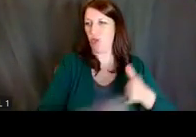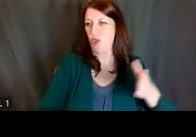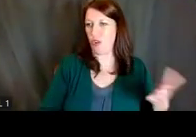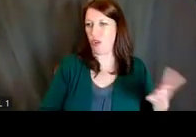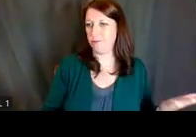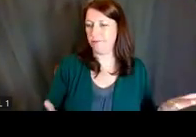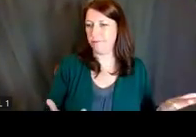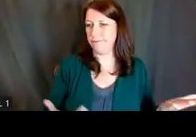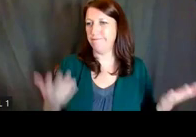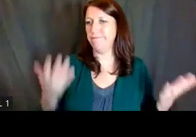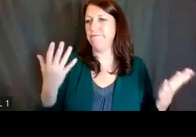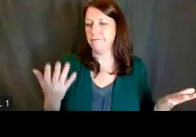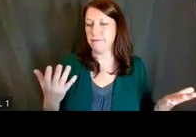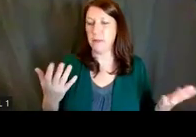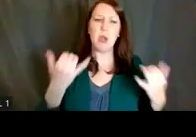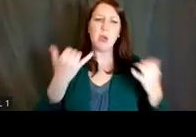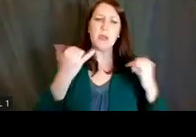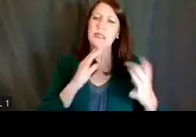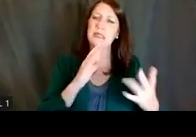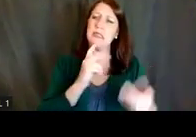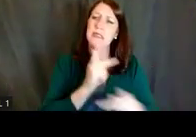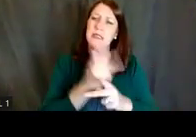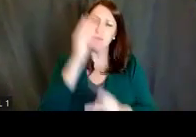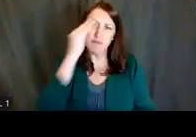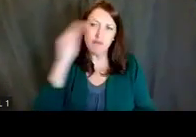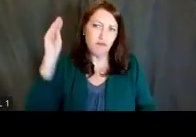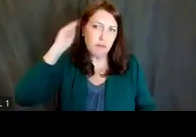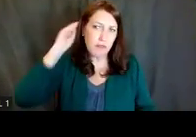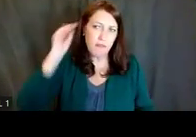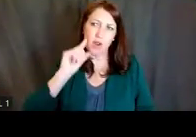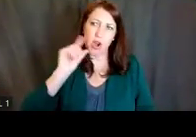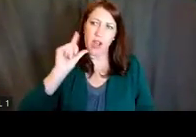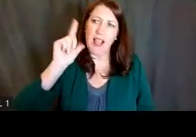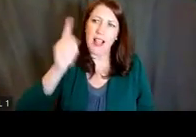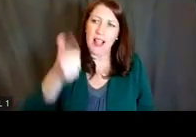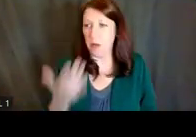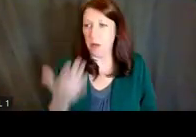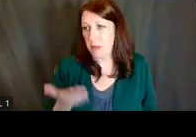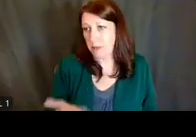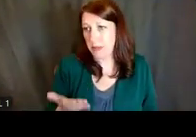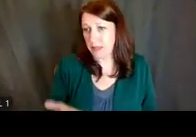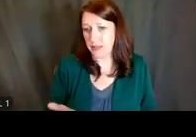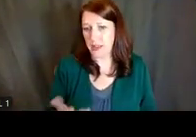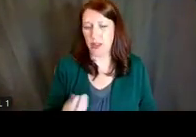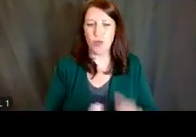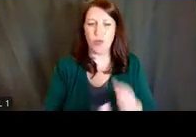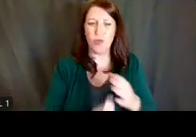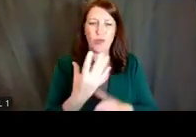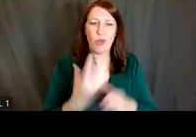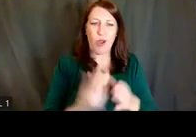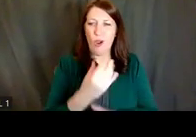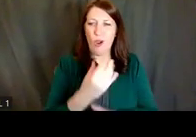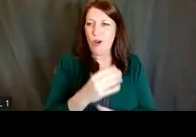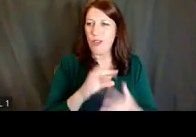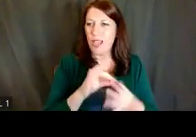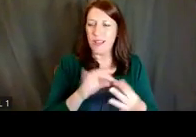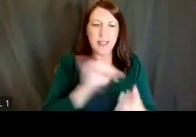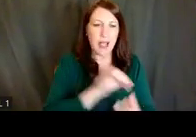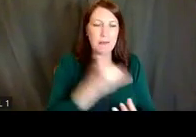but you want to keep those individuals in mind for later. And you grow these relationships just like you were watering a plant.